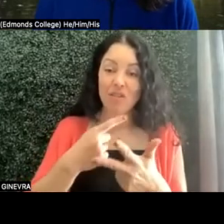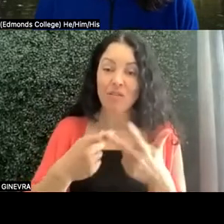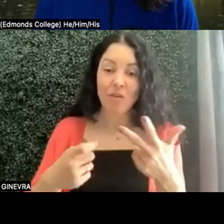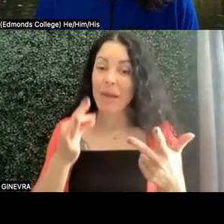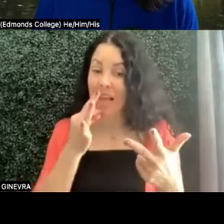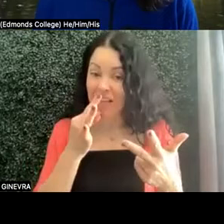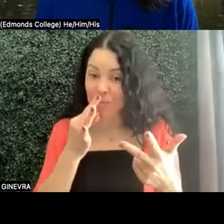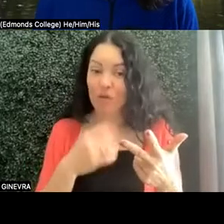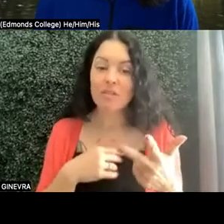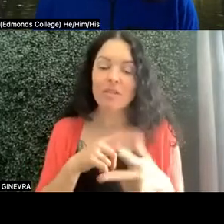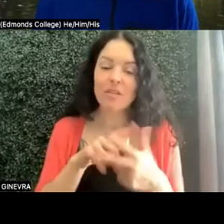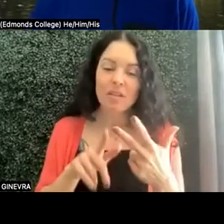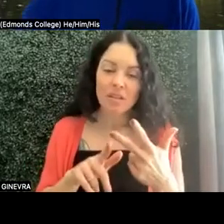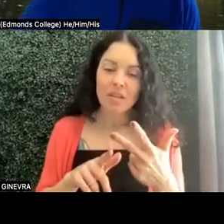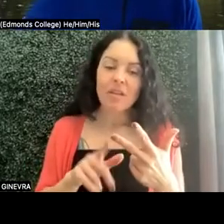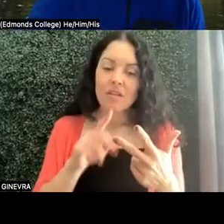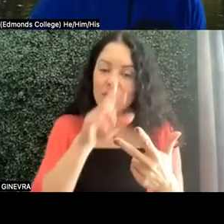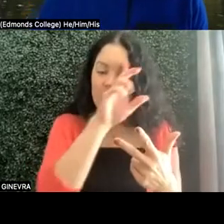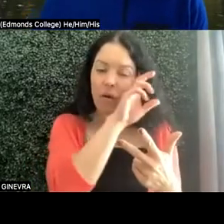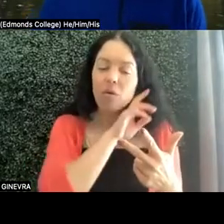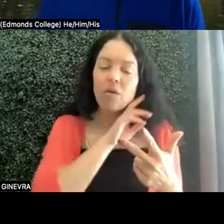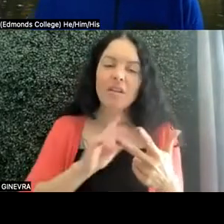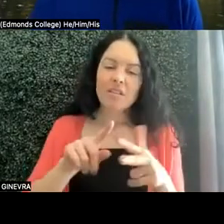And so depending on where the student is,